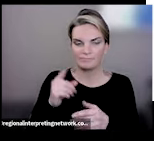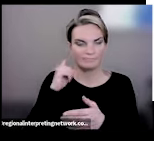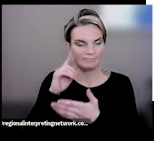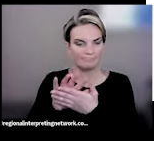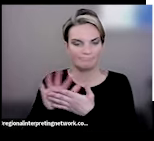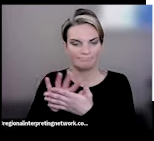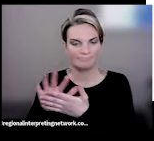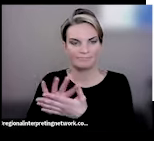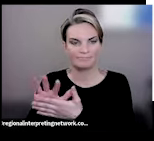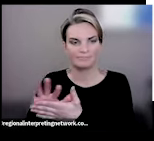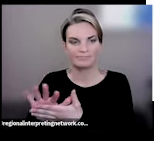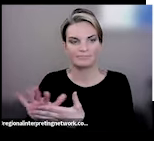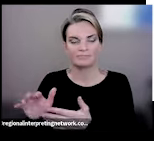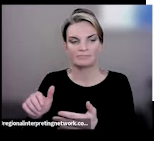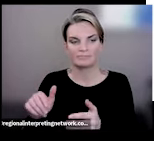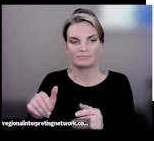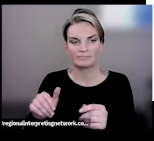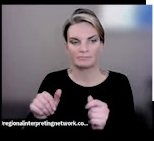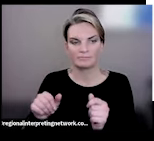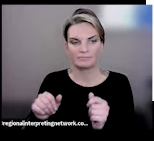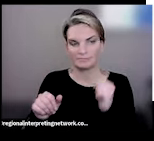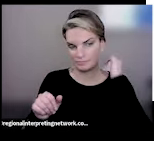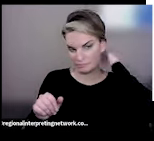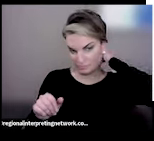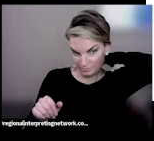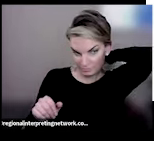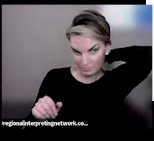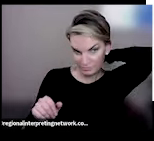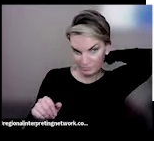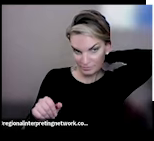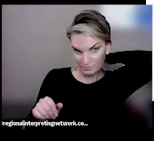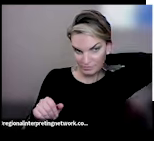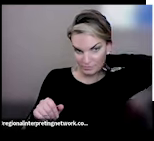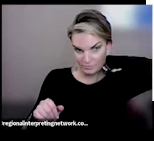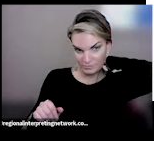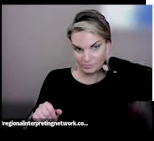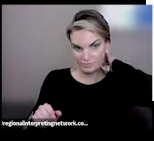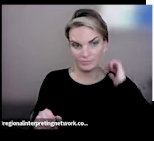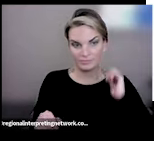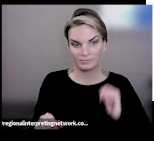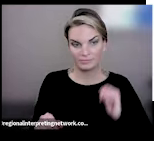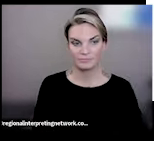nothing wrong, and utilizing these tools is a complete power move. I think it's important,